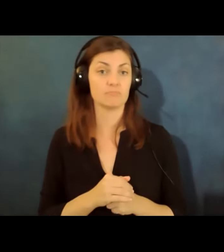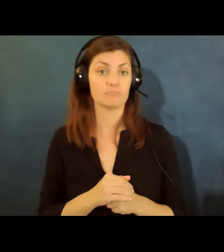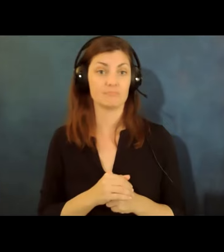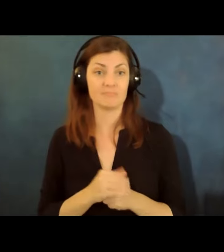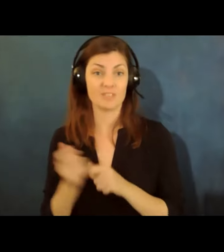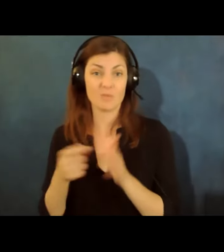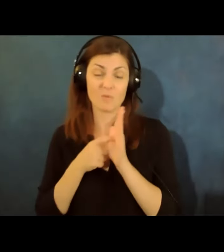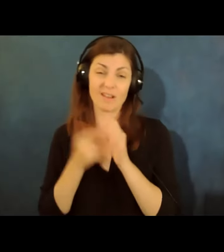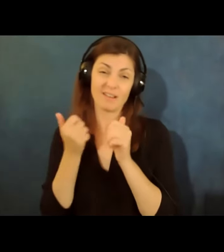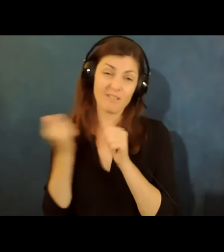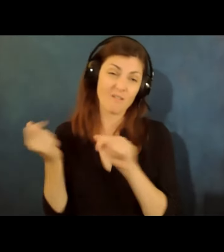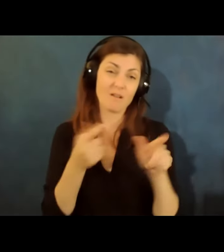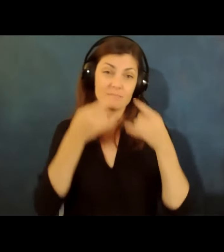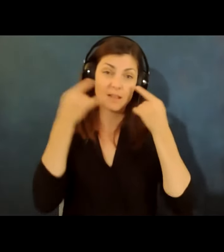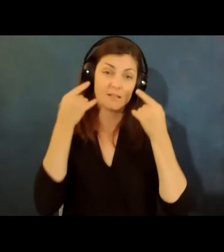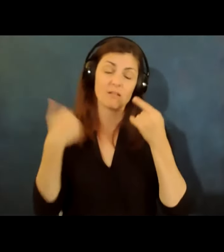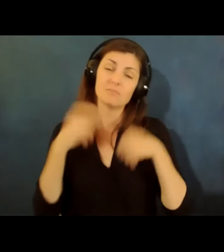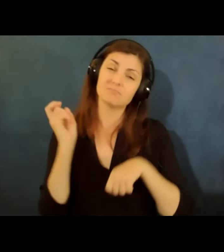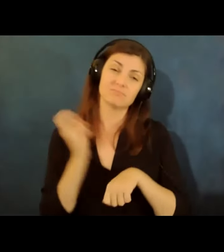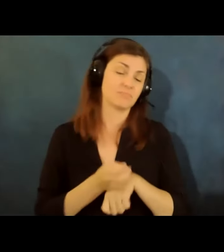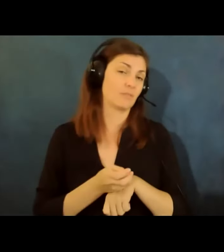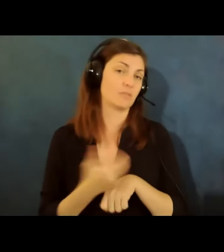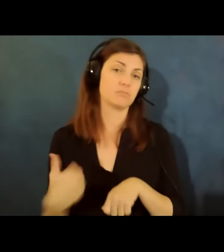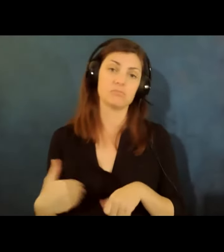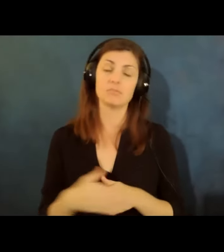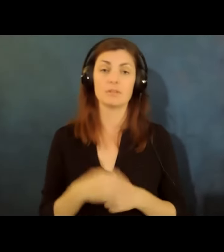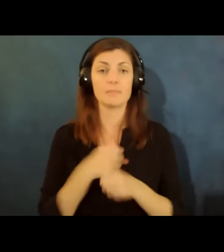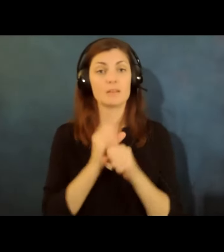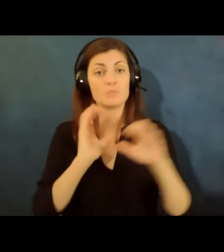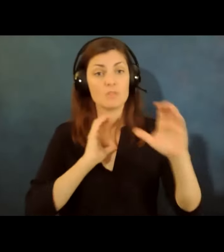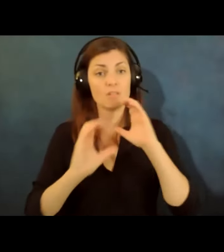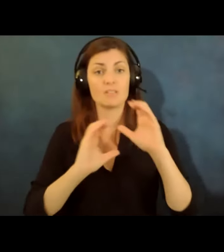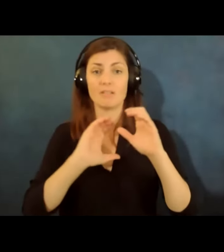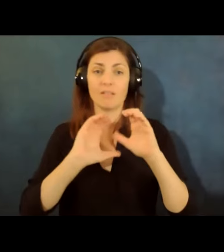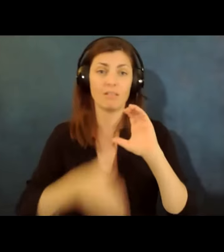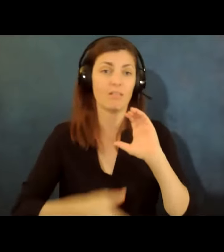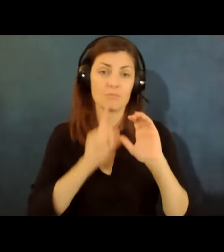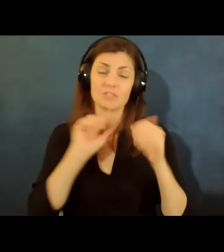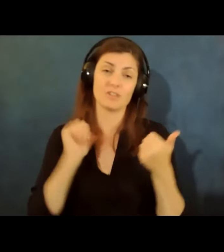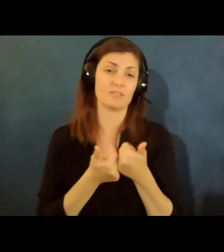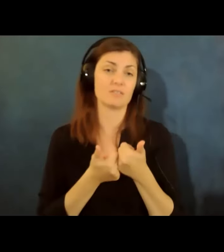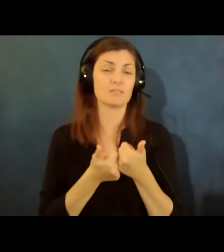has been difficult to say the least and makes communicating a challenge what are your thoughts